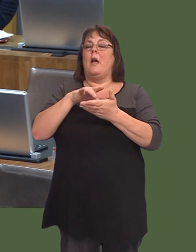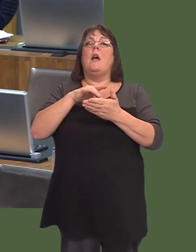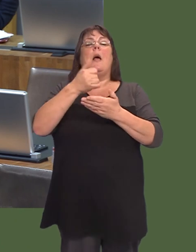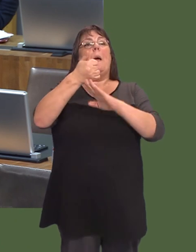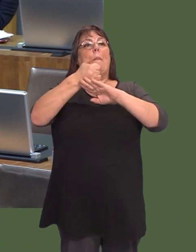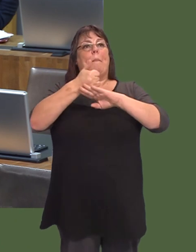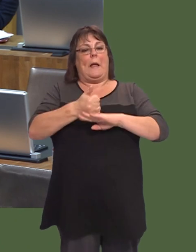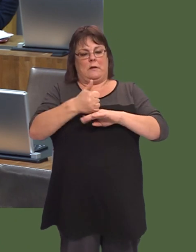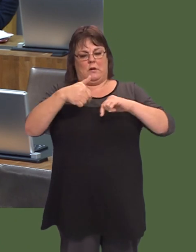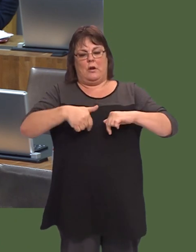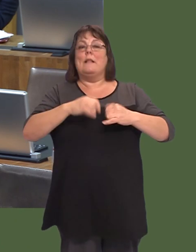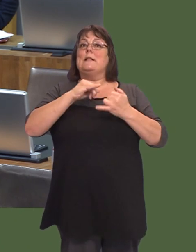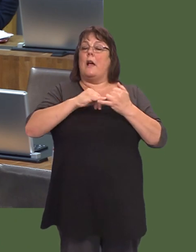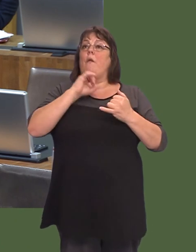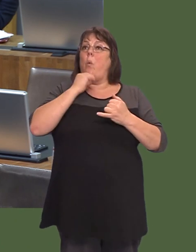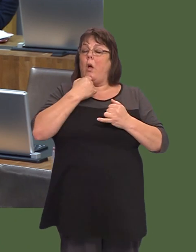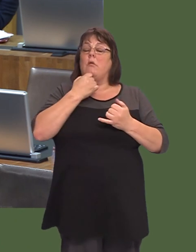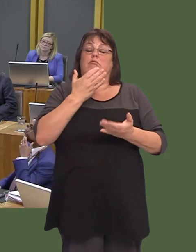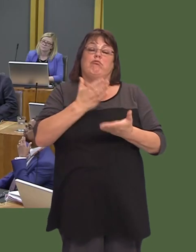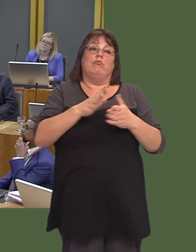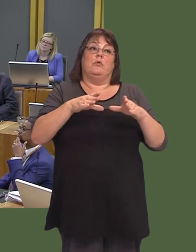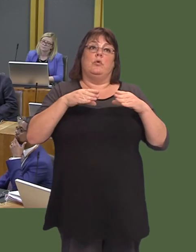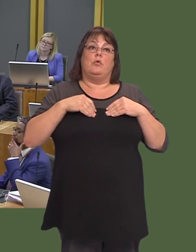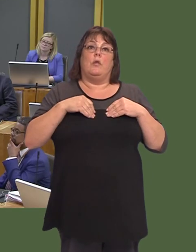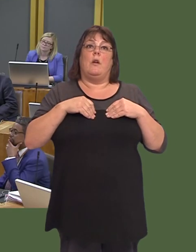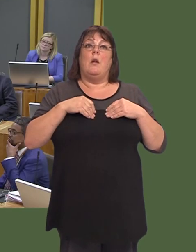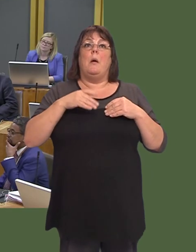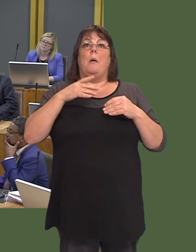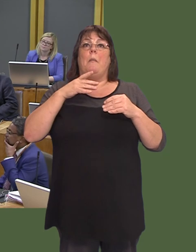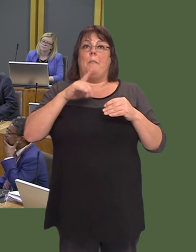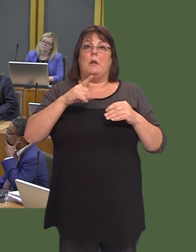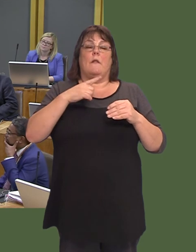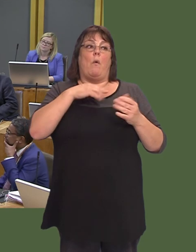It is based in the south, thatís true, but we need to have one trauma centre wherever that goes.